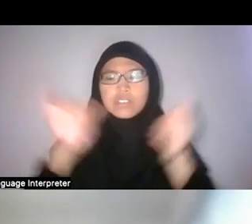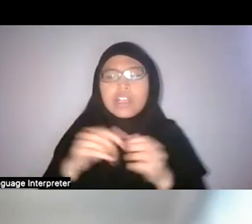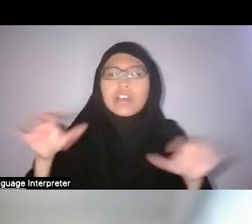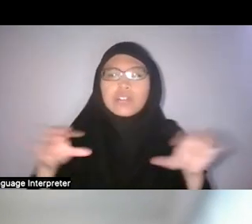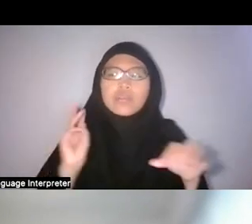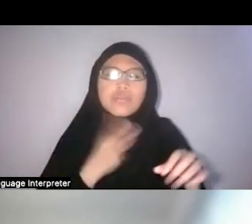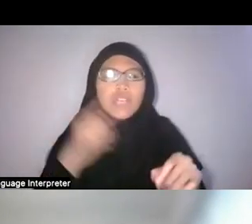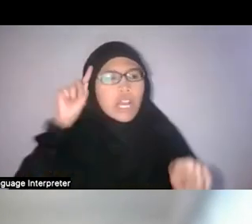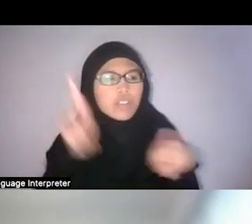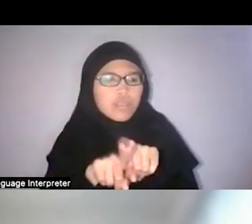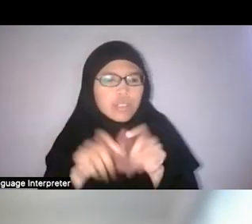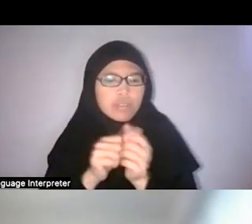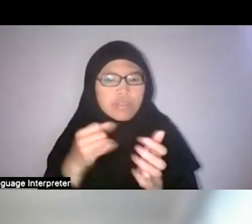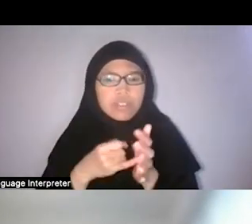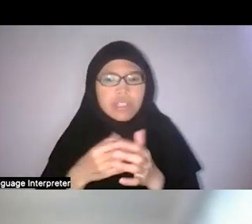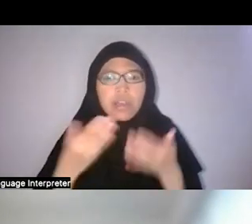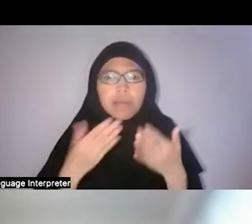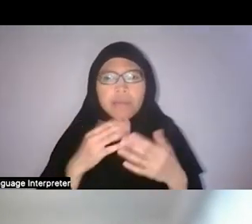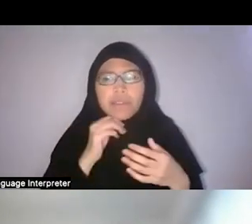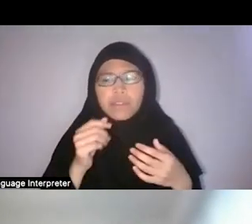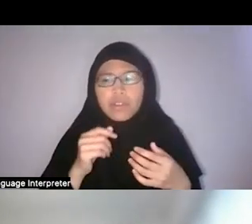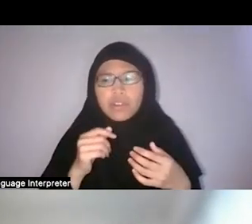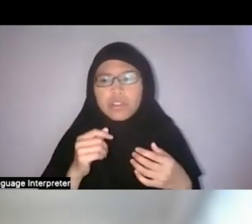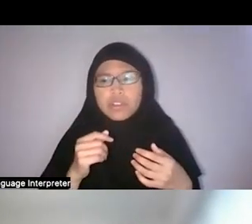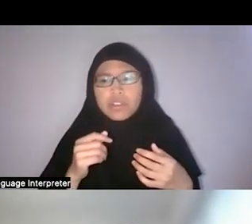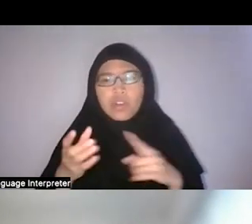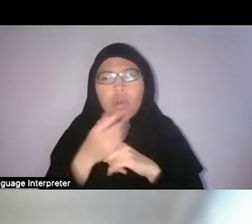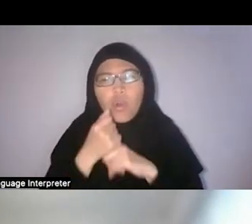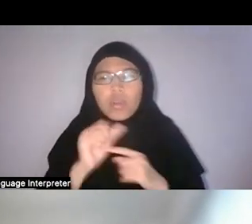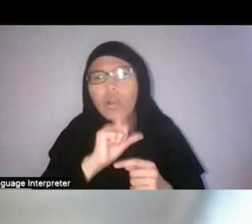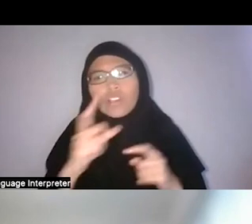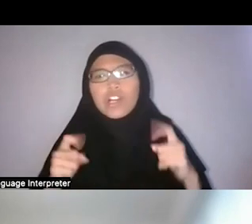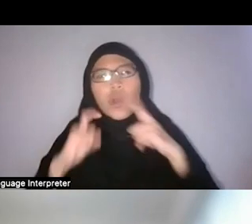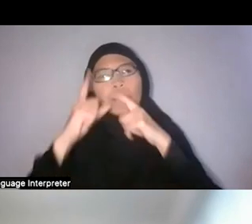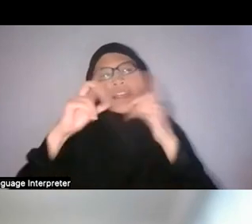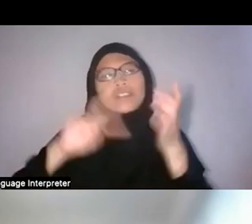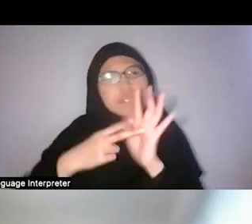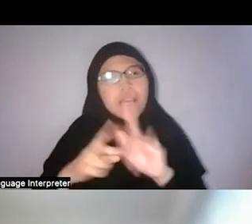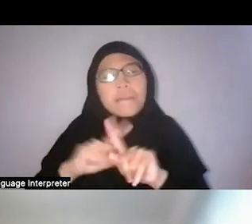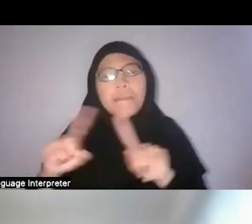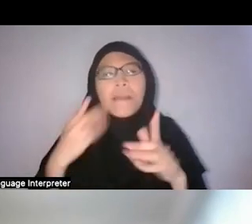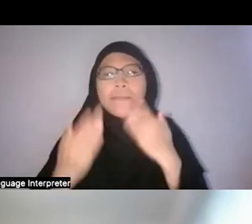So maybe not hold all the complex meanings, but maybe words that we can use